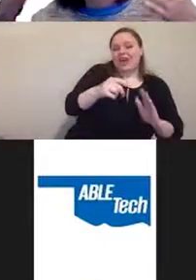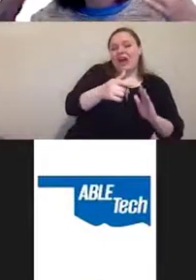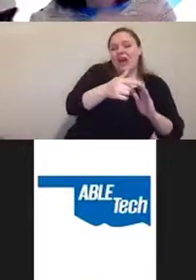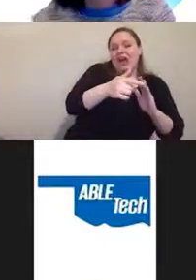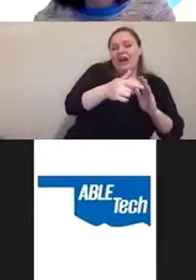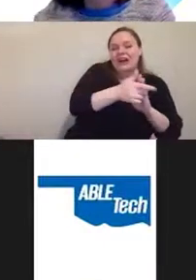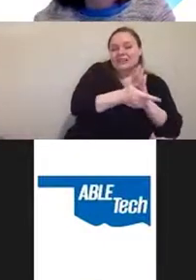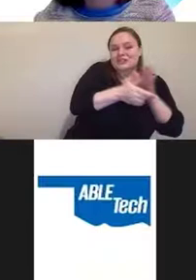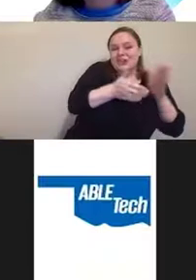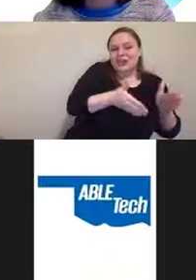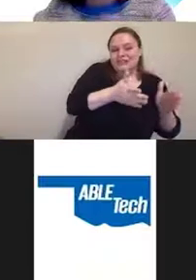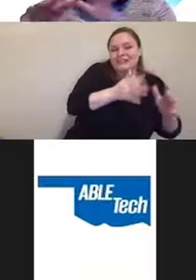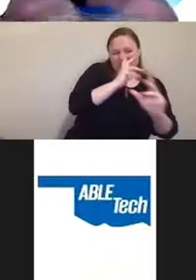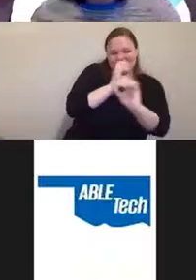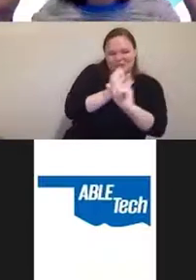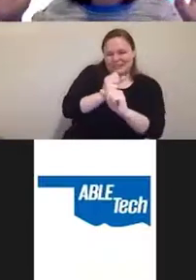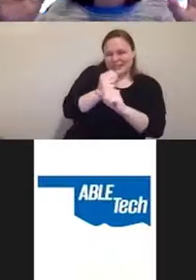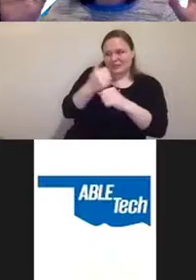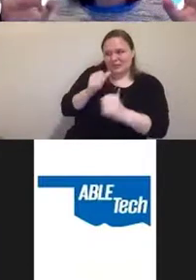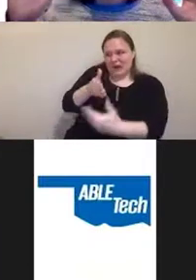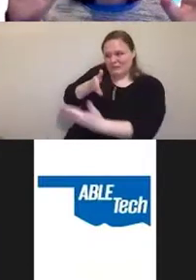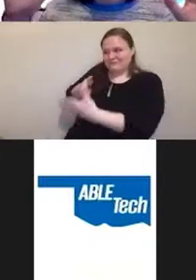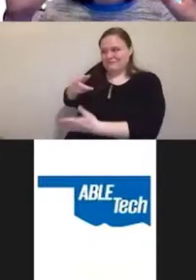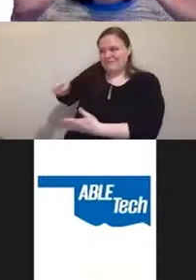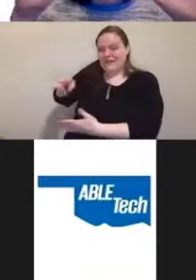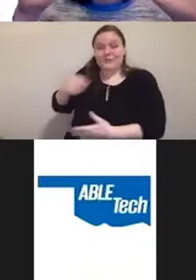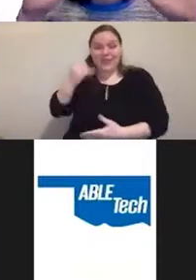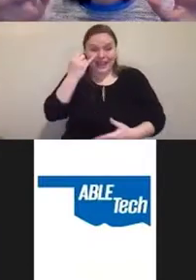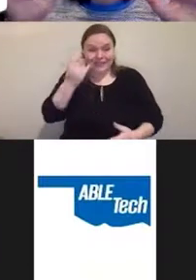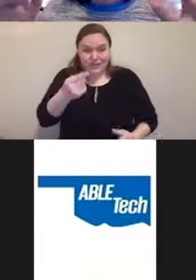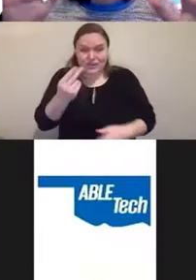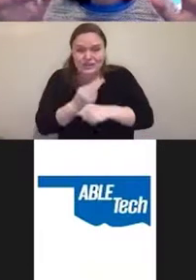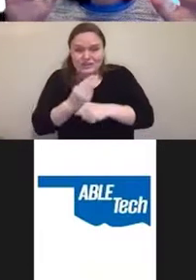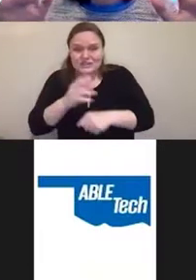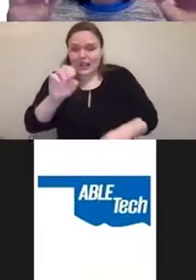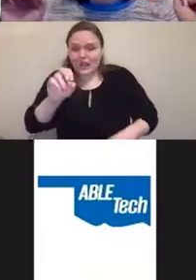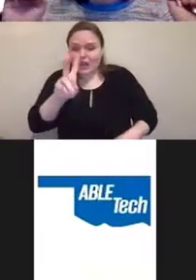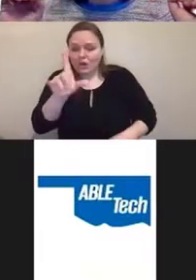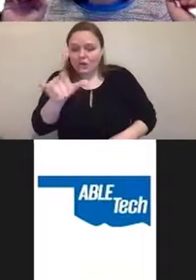So, by using an overlay, you're actually hanging a great big sue me sign.